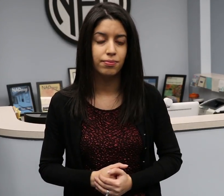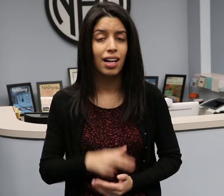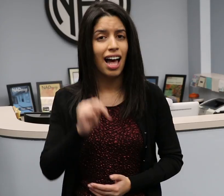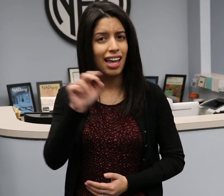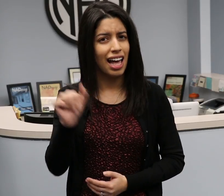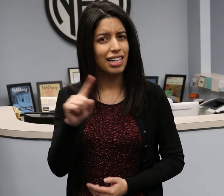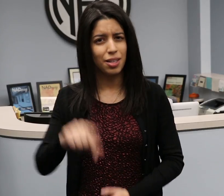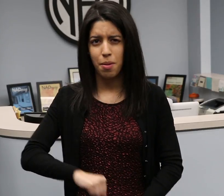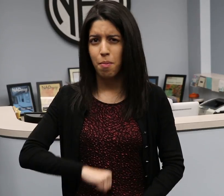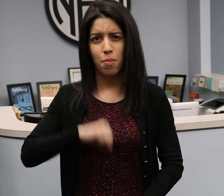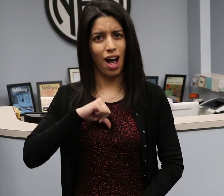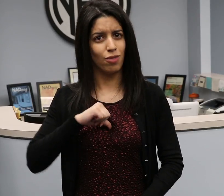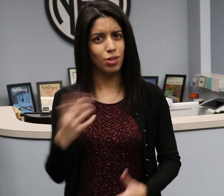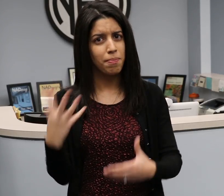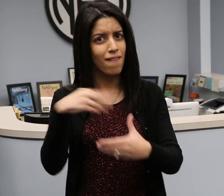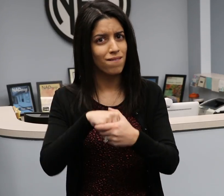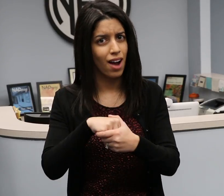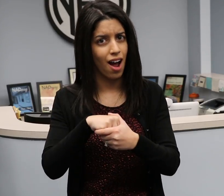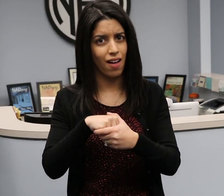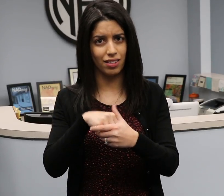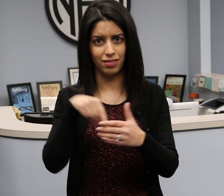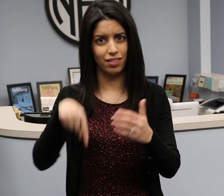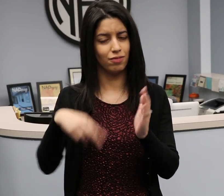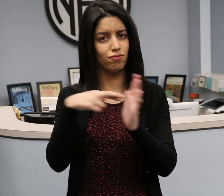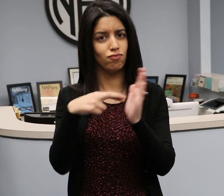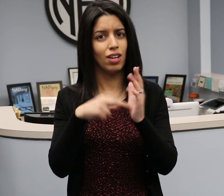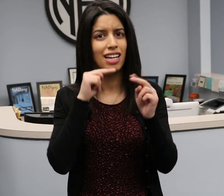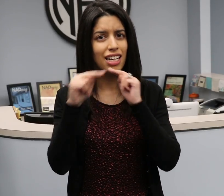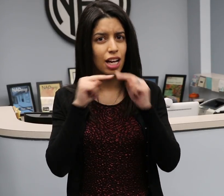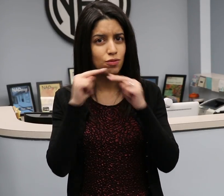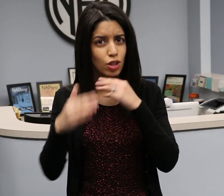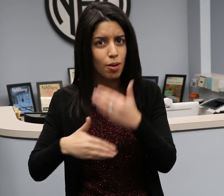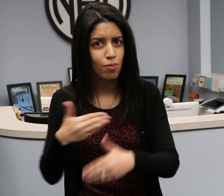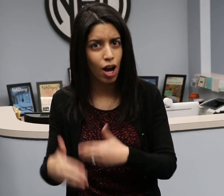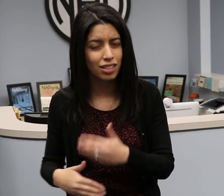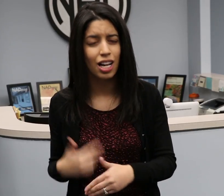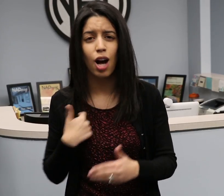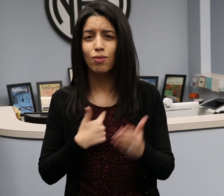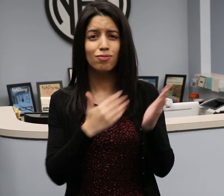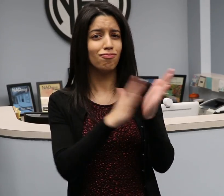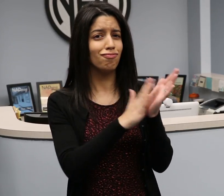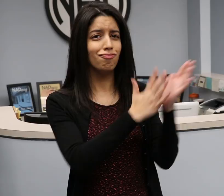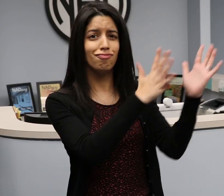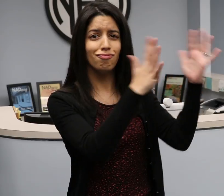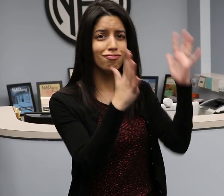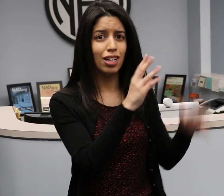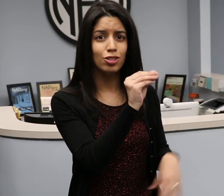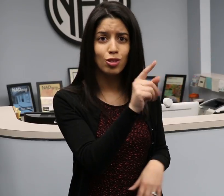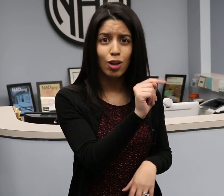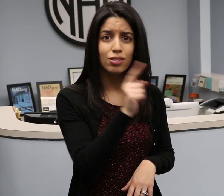The NAD is proud to have been involved in the regulatory negotiation process and applauds the DOT